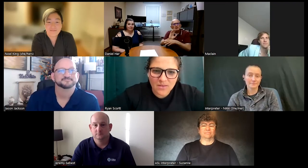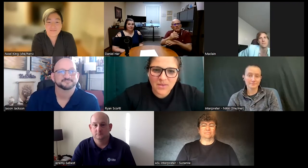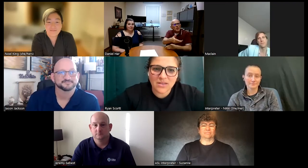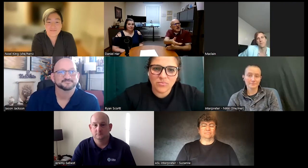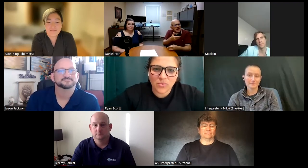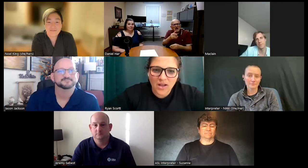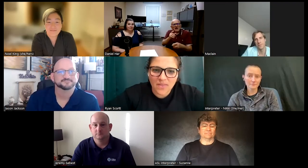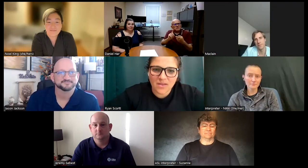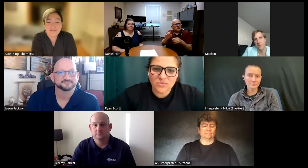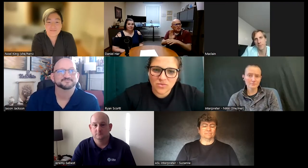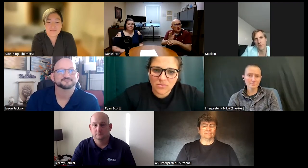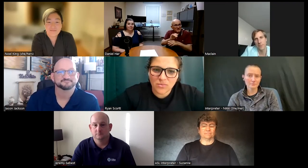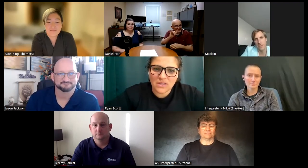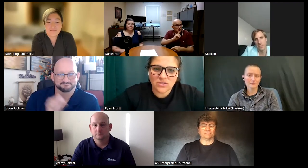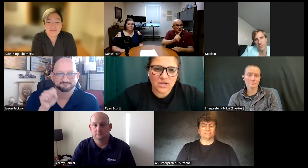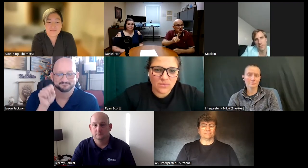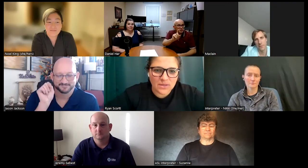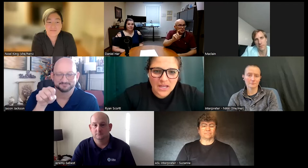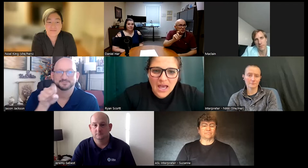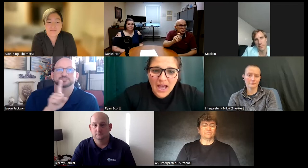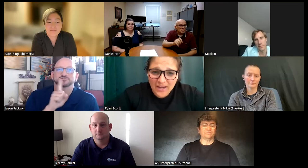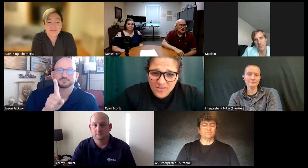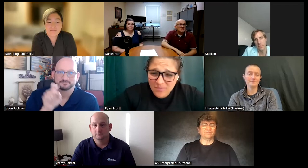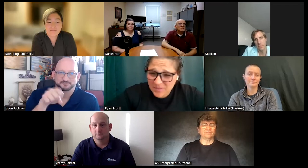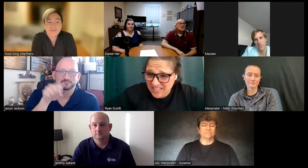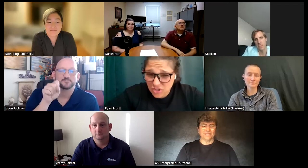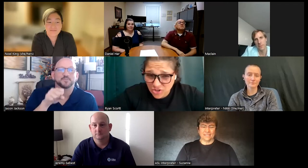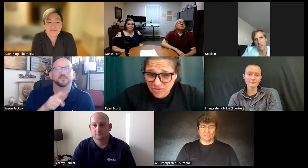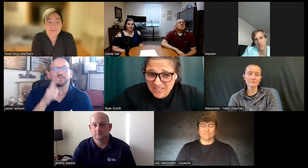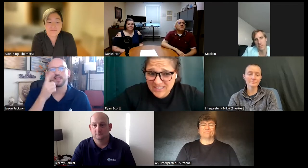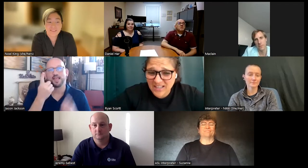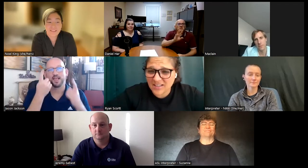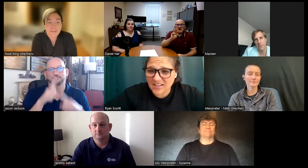with him and brought them to the movies or he would hire them is that true is